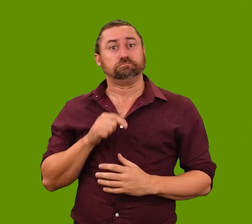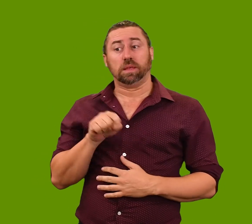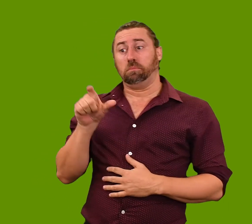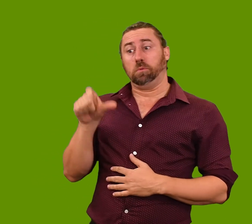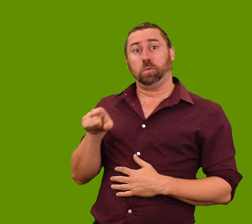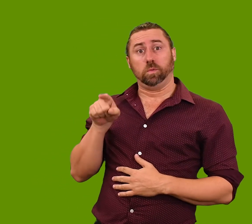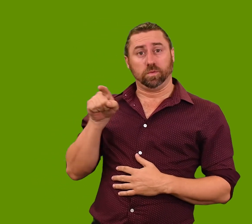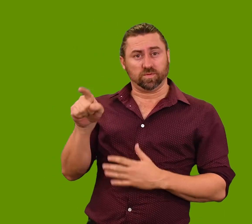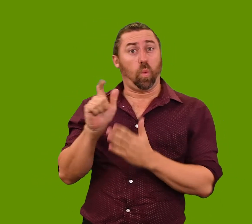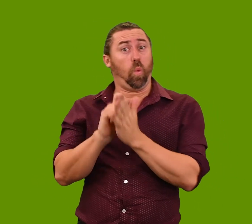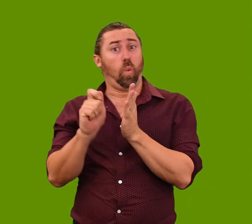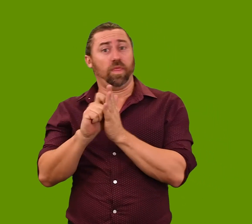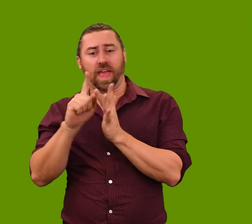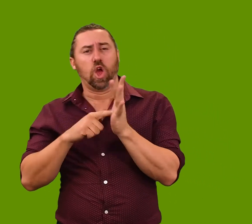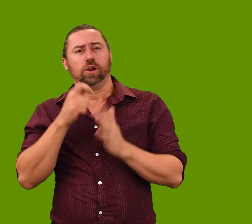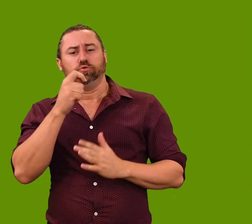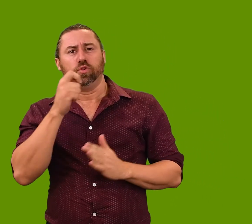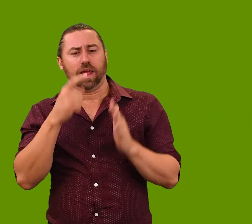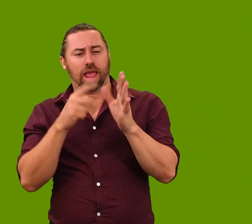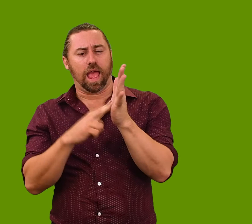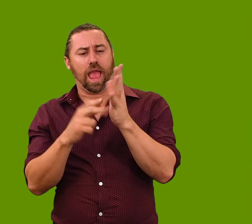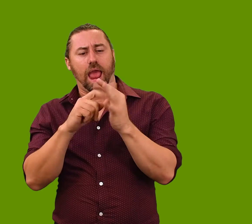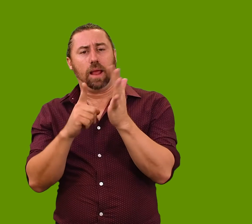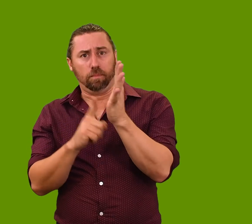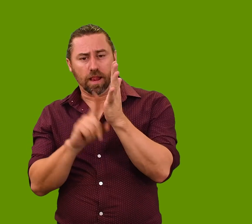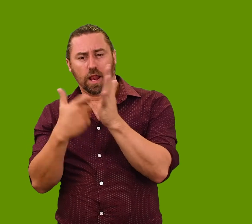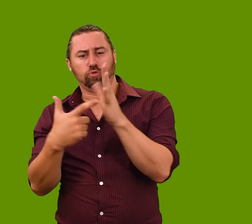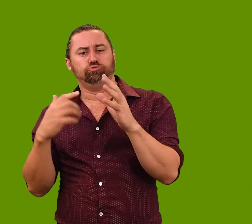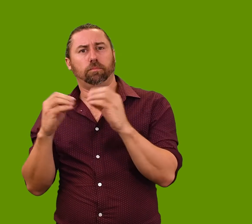Jane Guthleben’s subject is author and journalist Annabel Crabb,